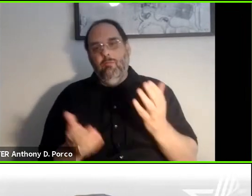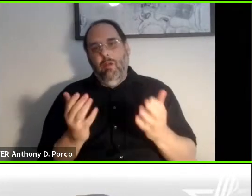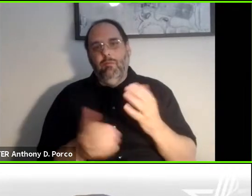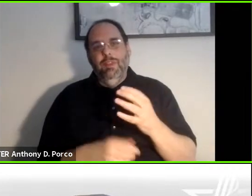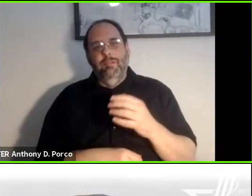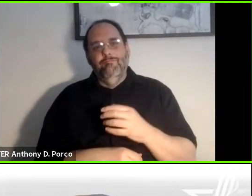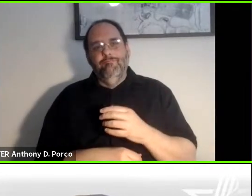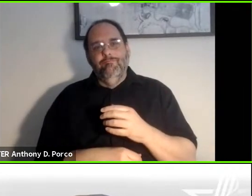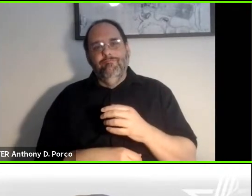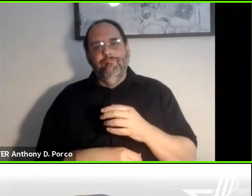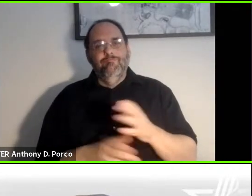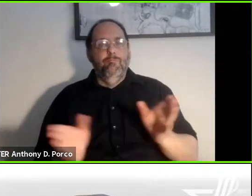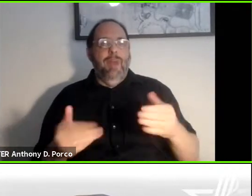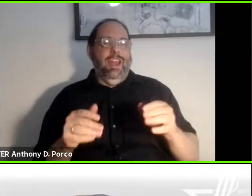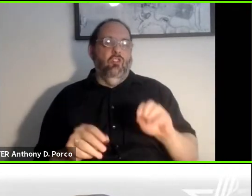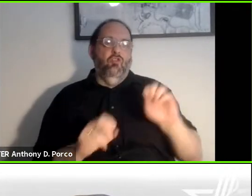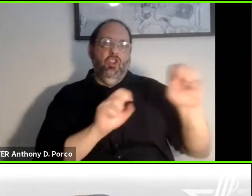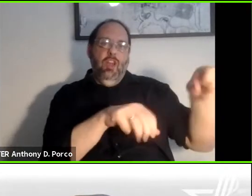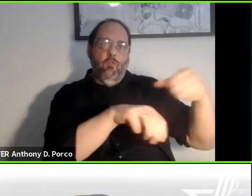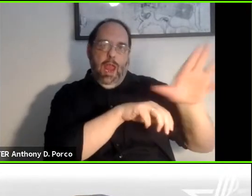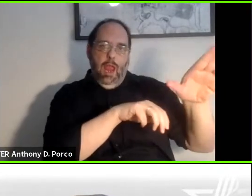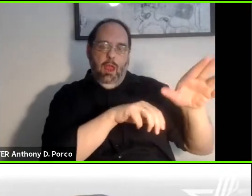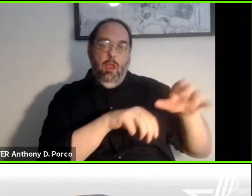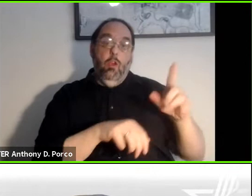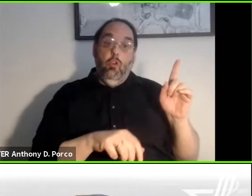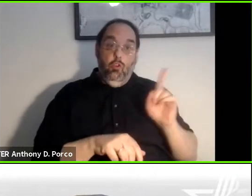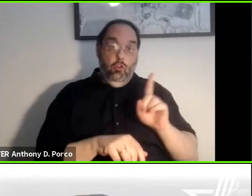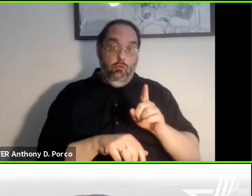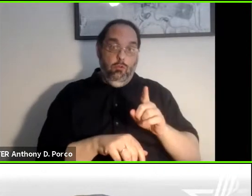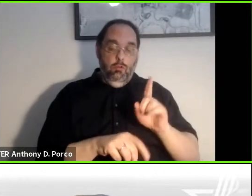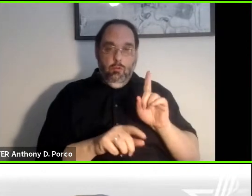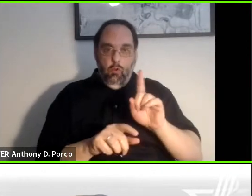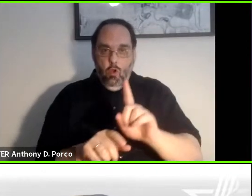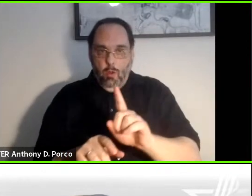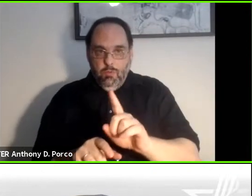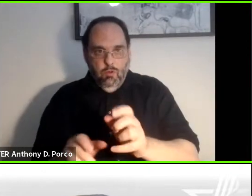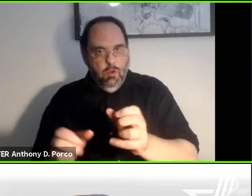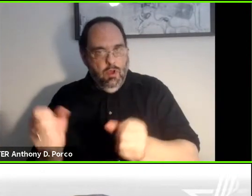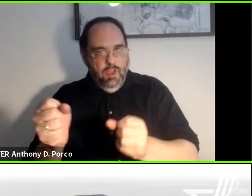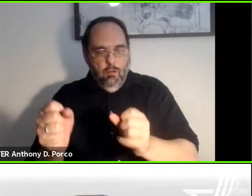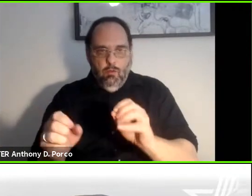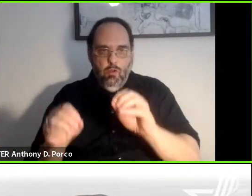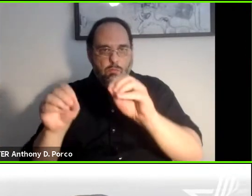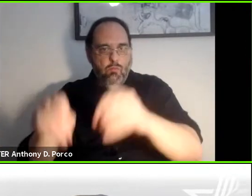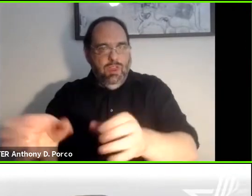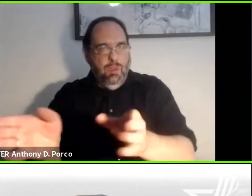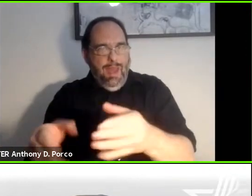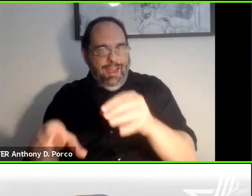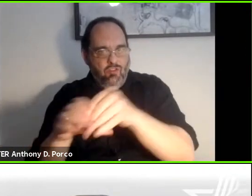in package delivery where you go up to a vehicle and you put a package inside and you use a tag